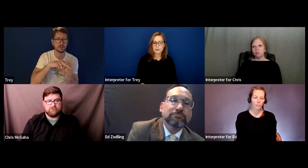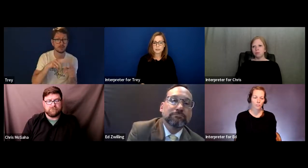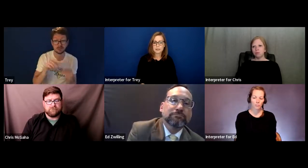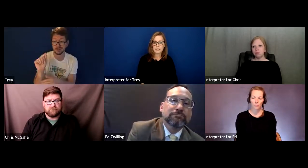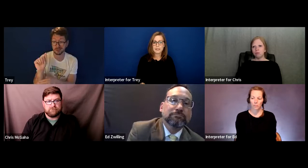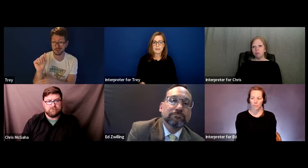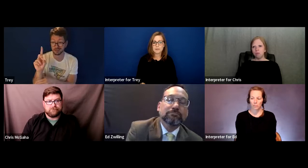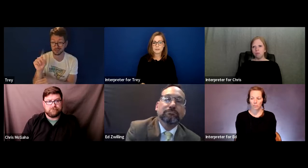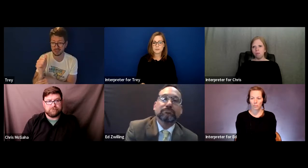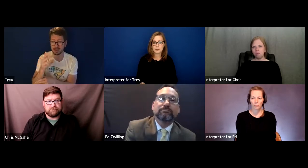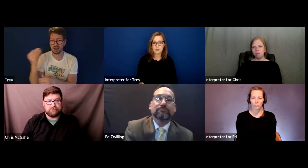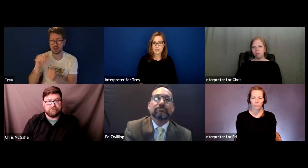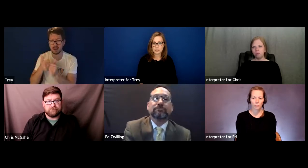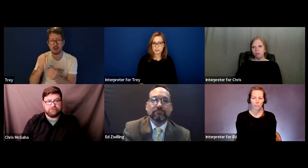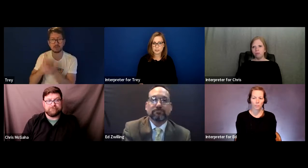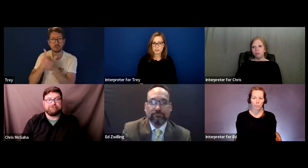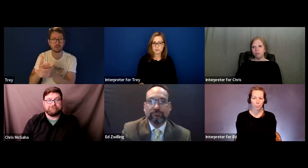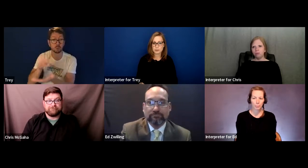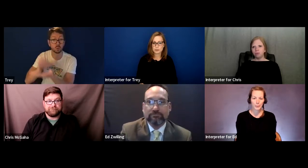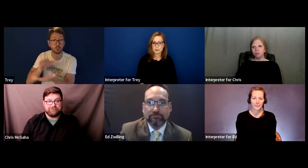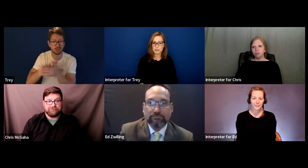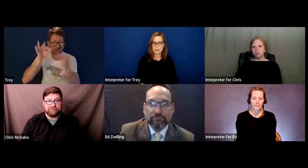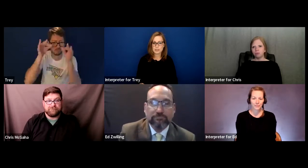truly effective communication for students?